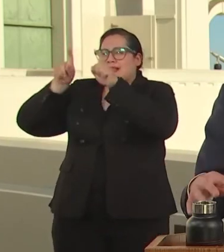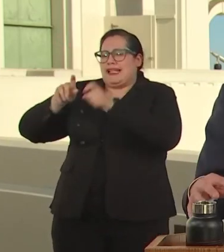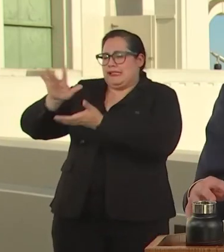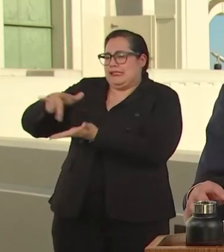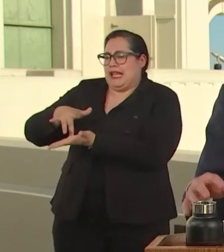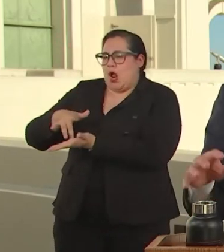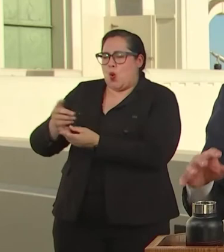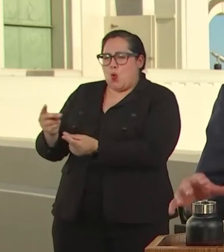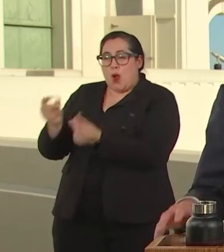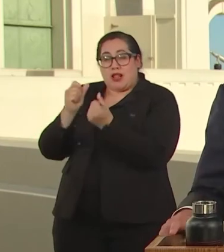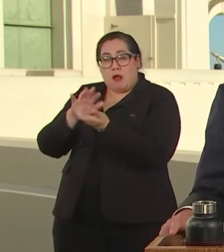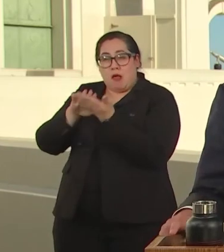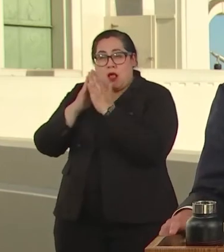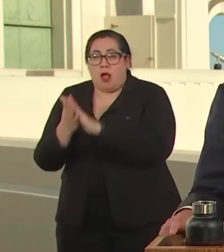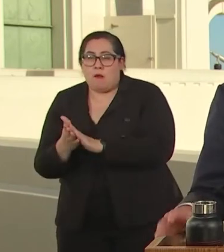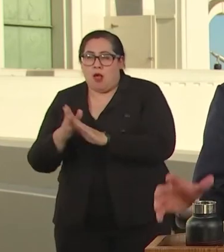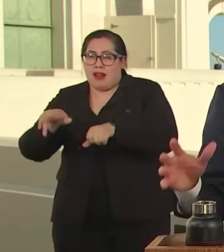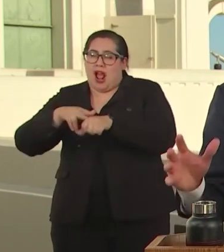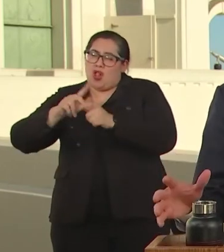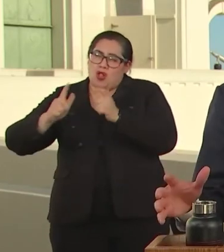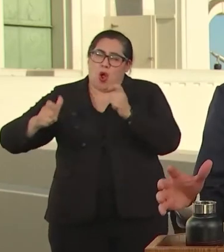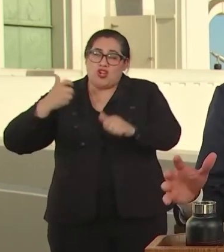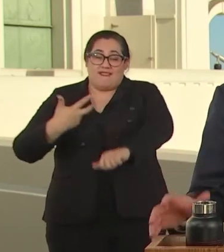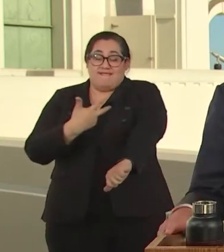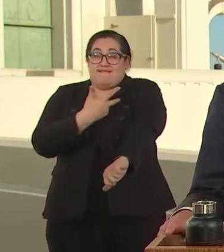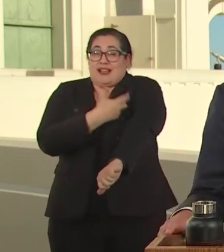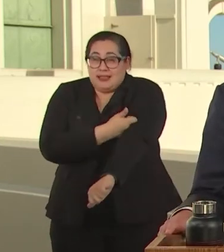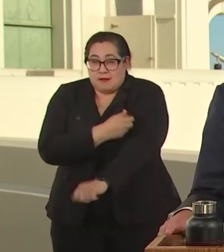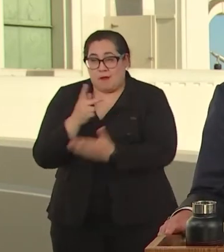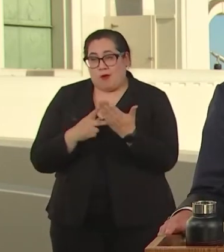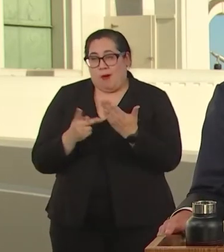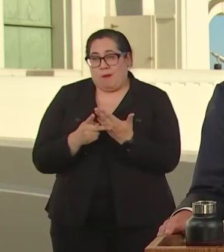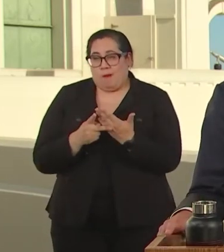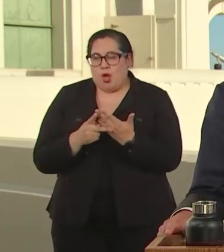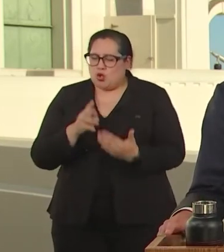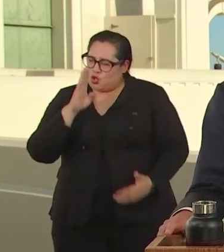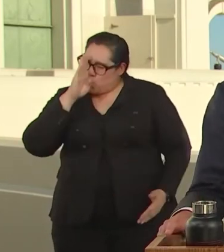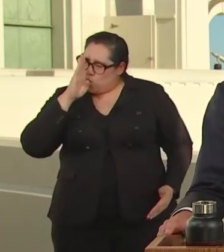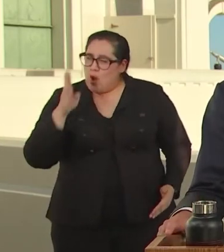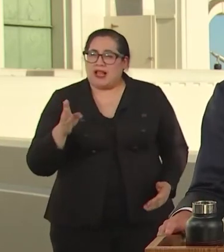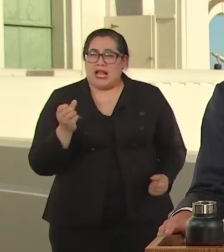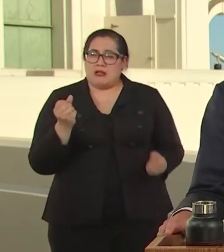VACCINATION PROGRAMS. DIRECTLY PUTTING AS MANY AS 26,000 SHOTS IN ARMS A DAY.